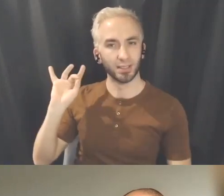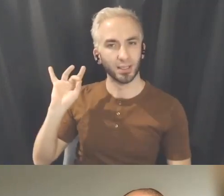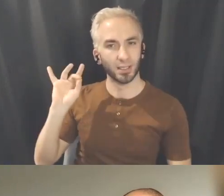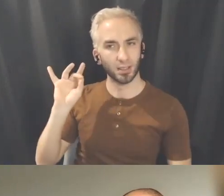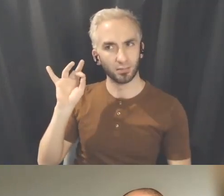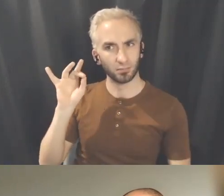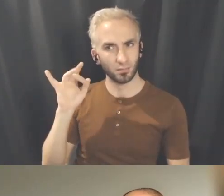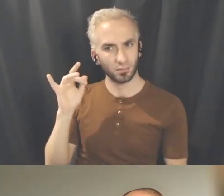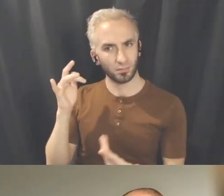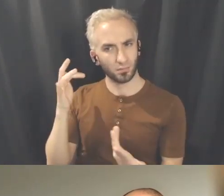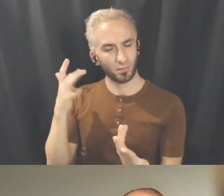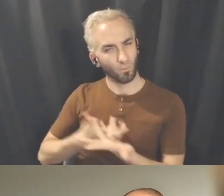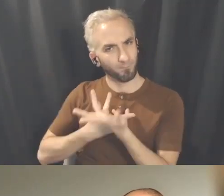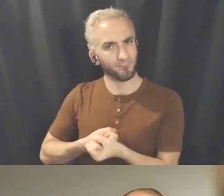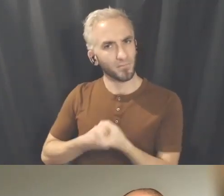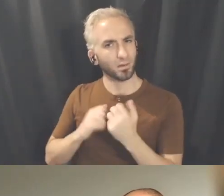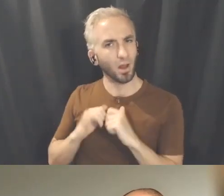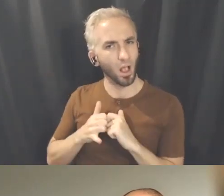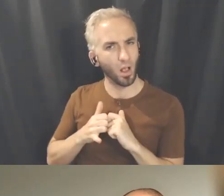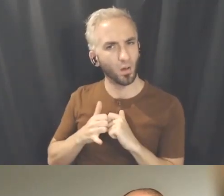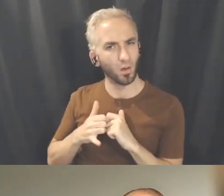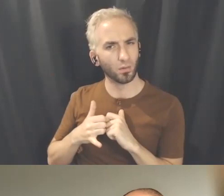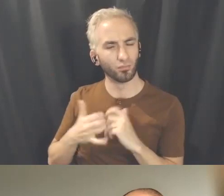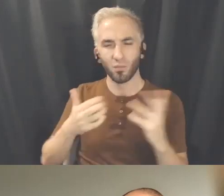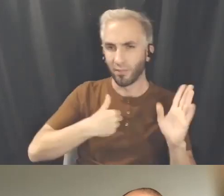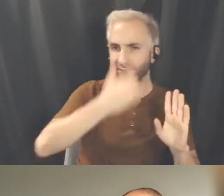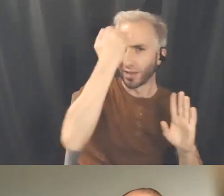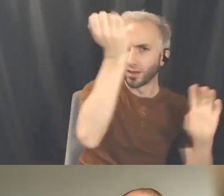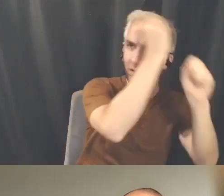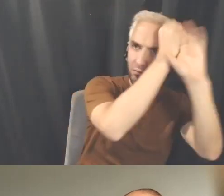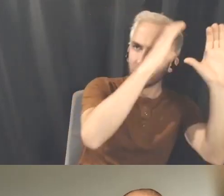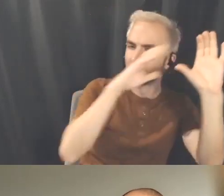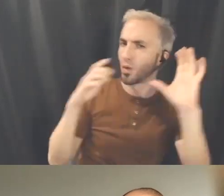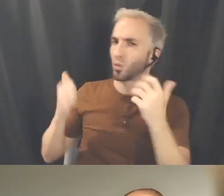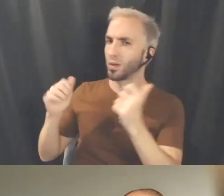kind of tool is and what- where do you find that alignment? How do you